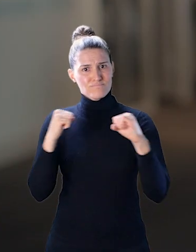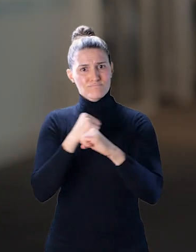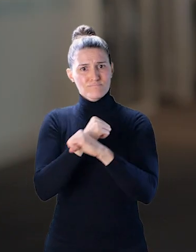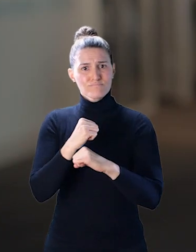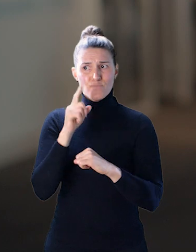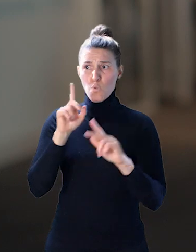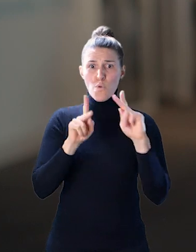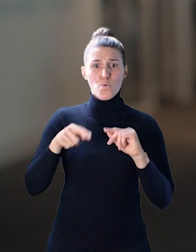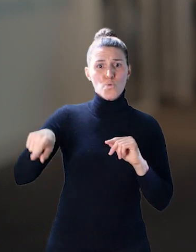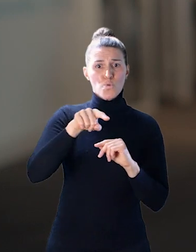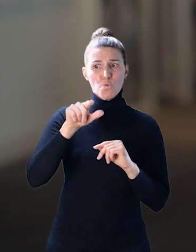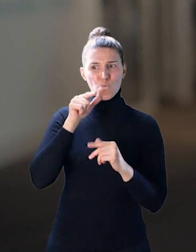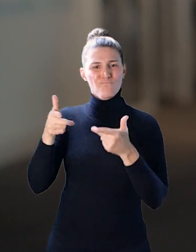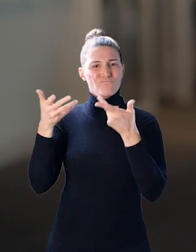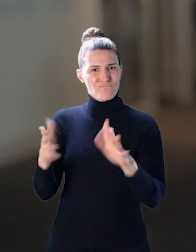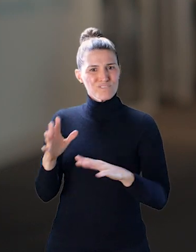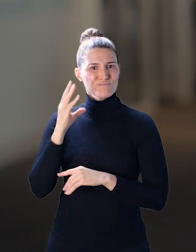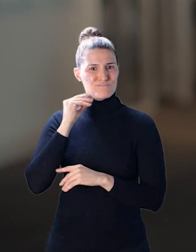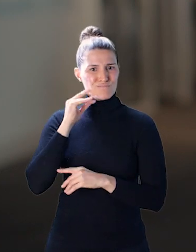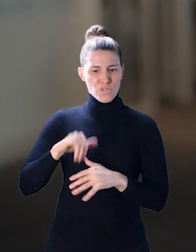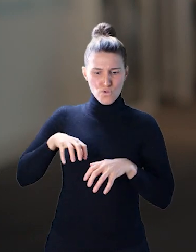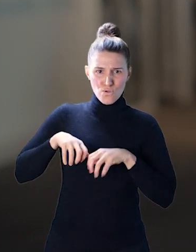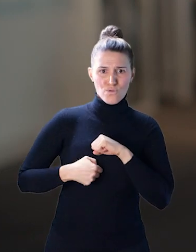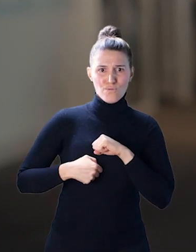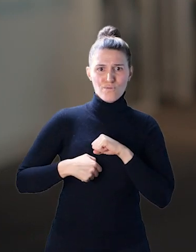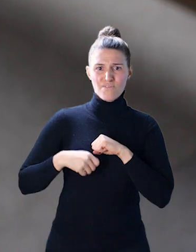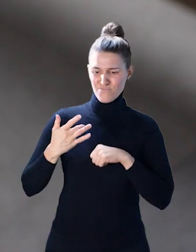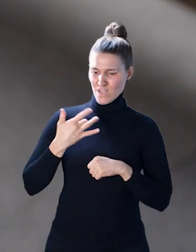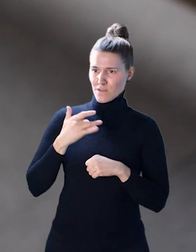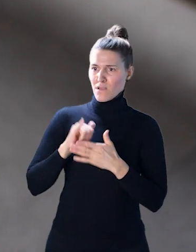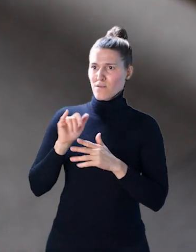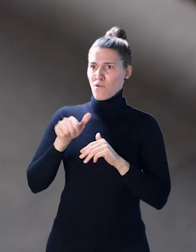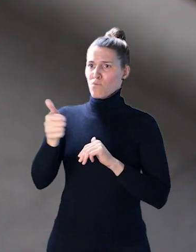everybody who ever experienced that hurt that somebody feels